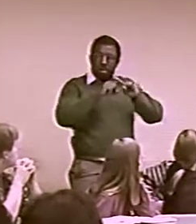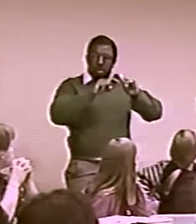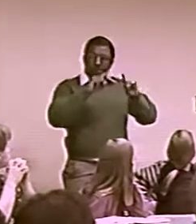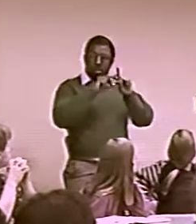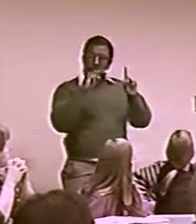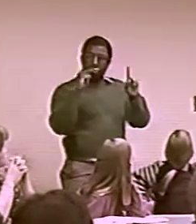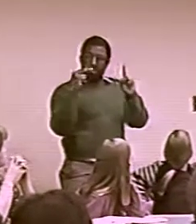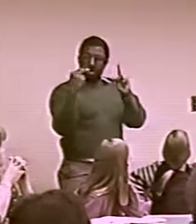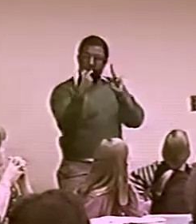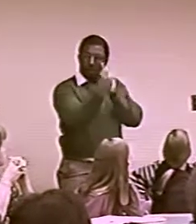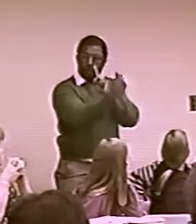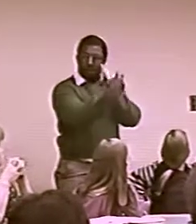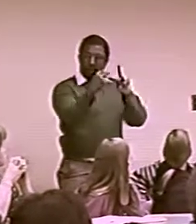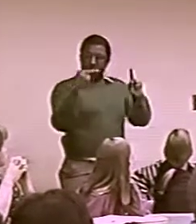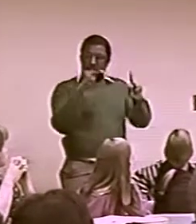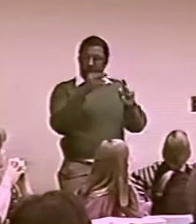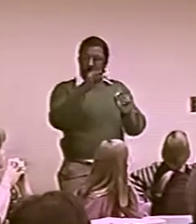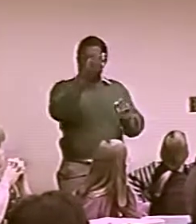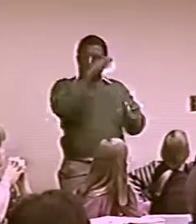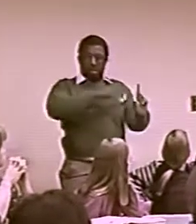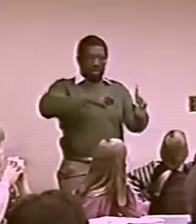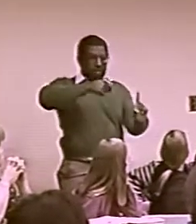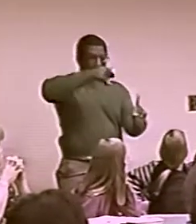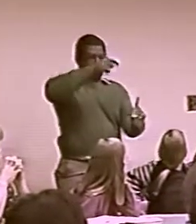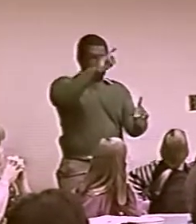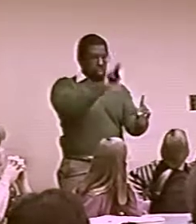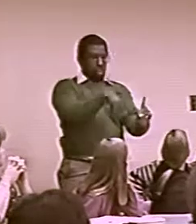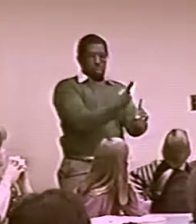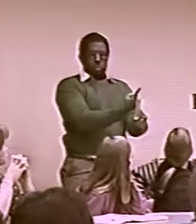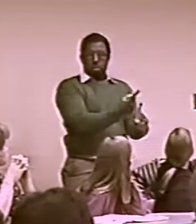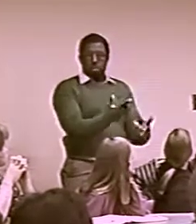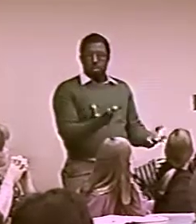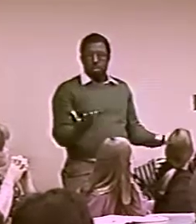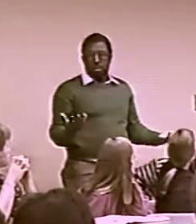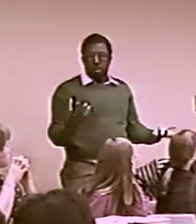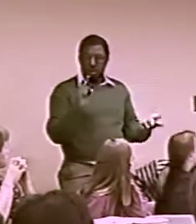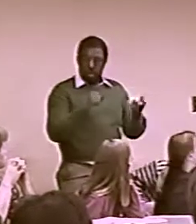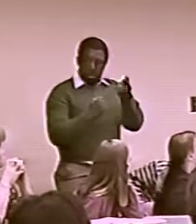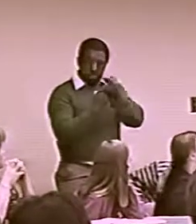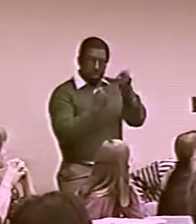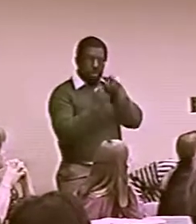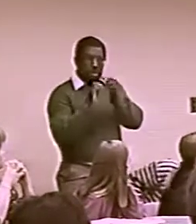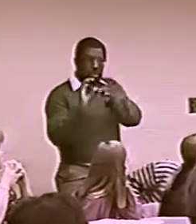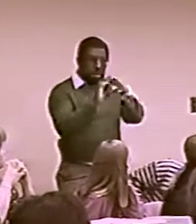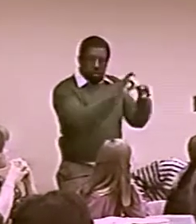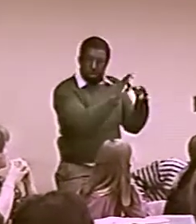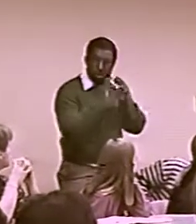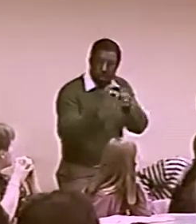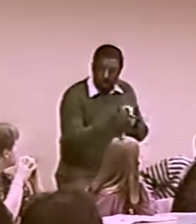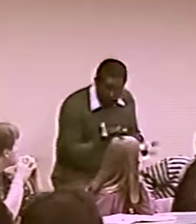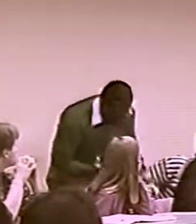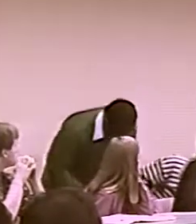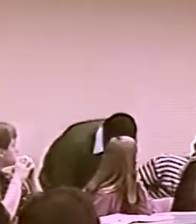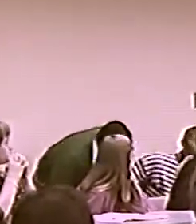BUT I WOULD LIKE TO SEE A KIND OF VARIETY... NOT JUST FOR ...